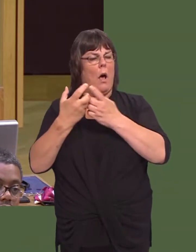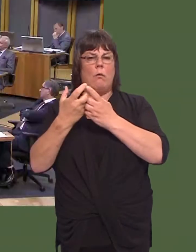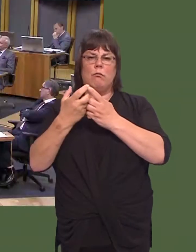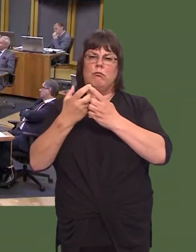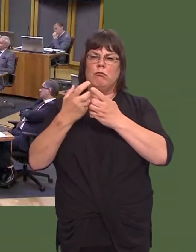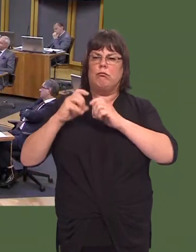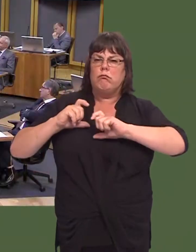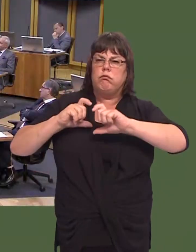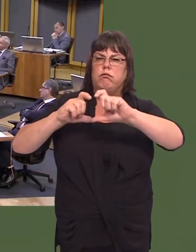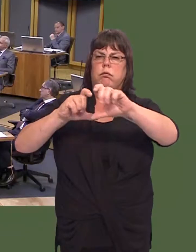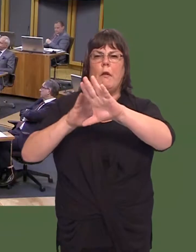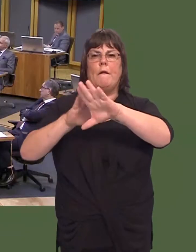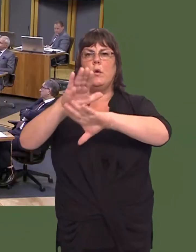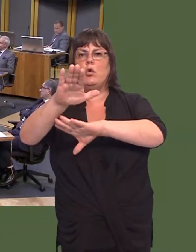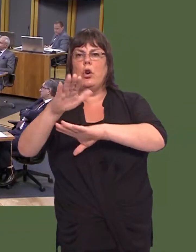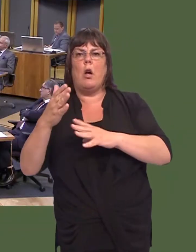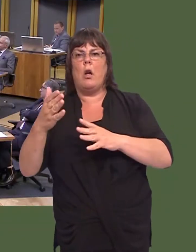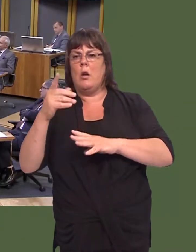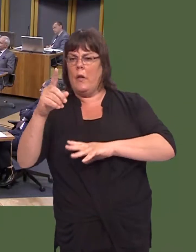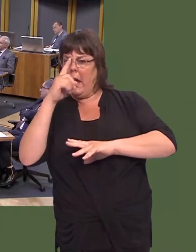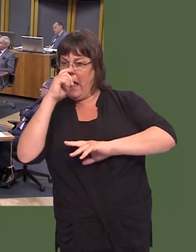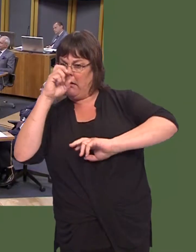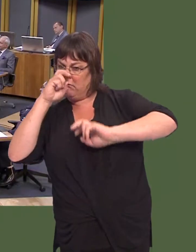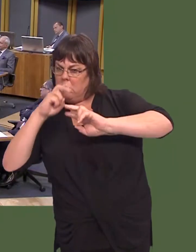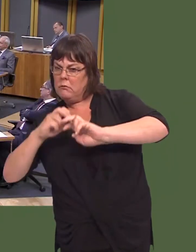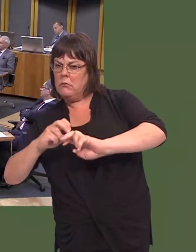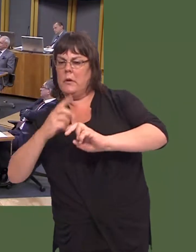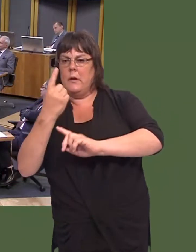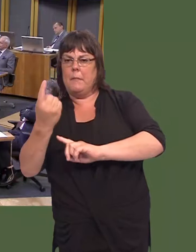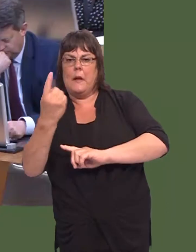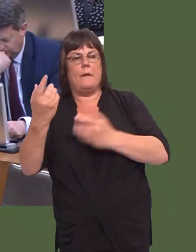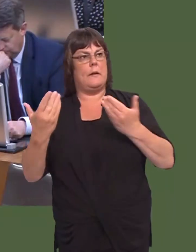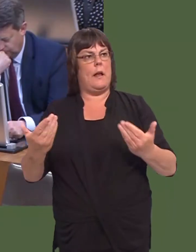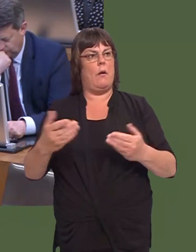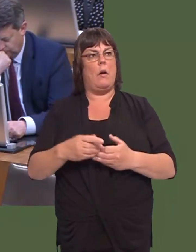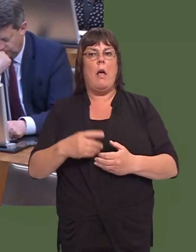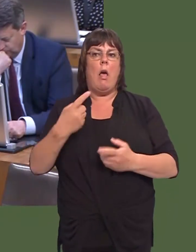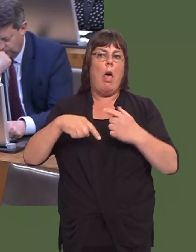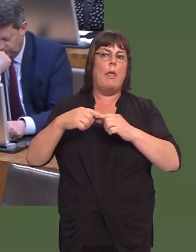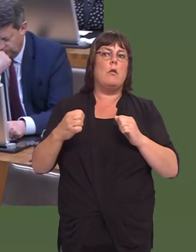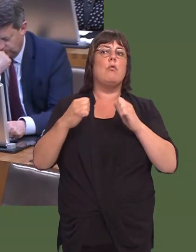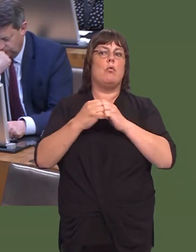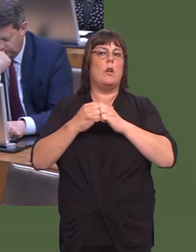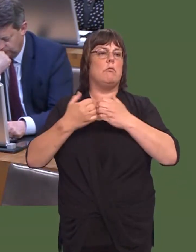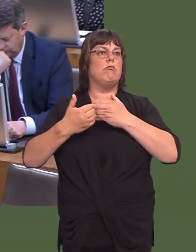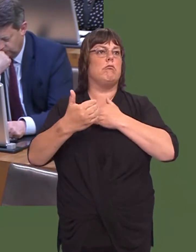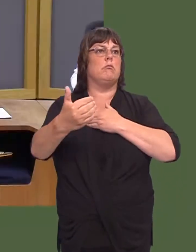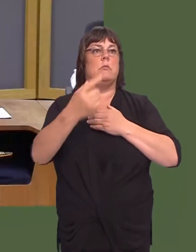longer term, and on that basis we look forward now, when all the information is inówe trust this weekóto be able to take a decision over the course of the next two or three weeks.